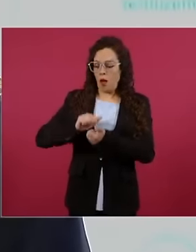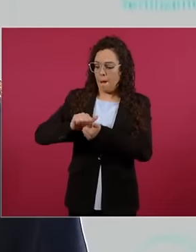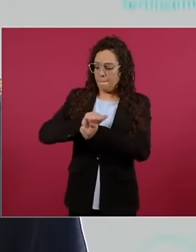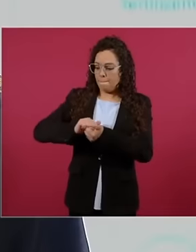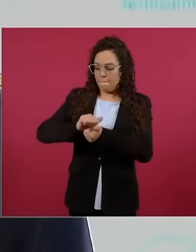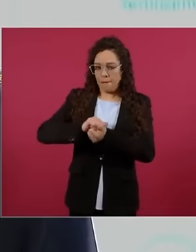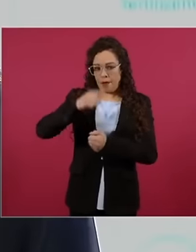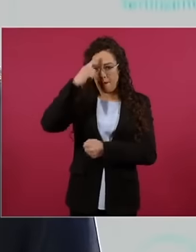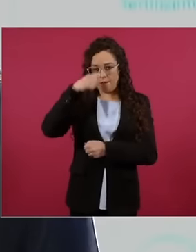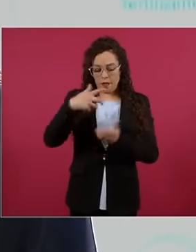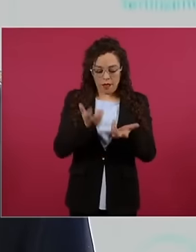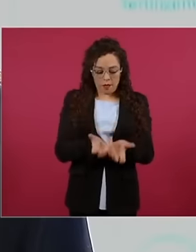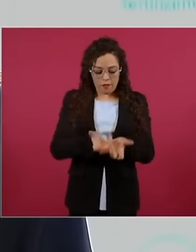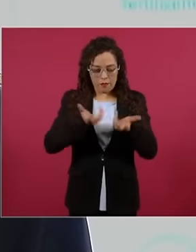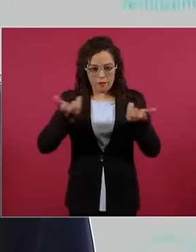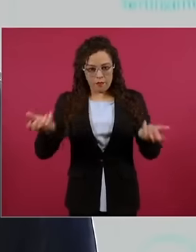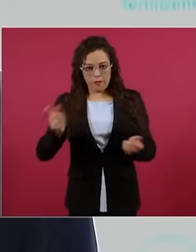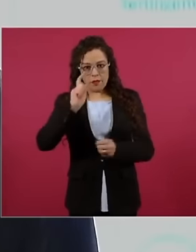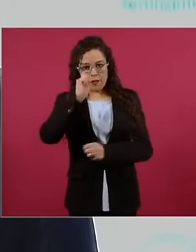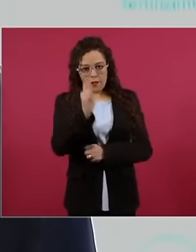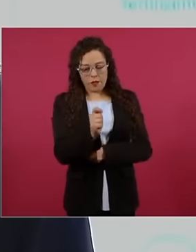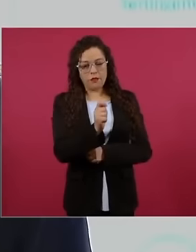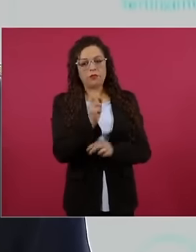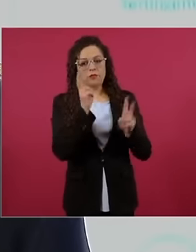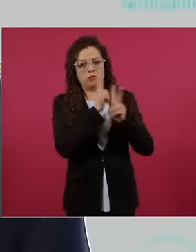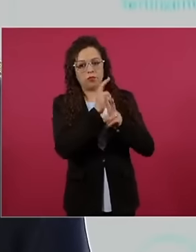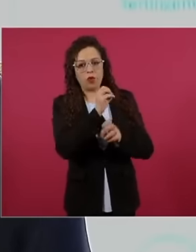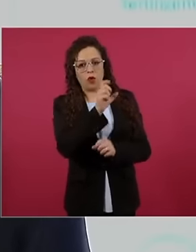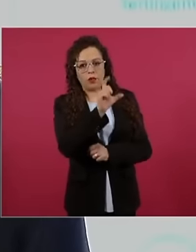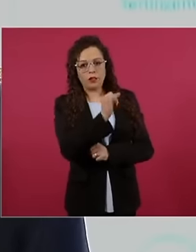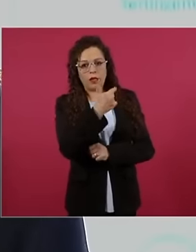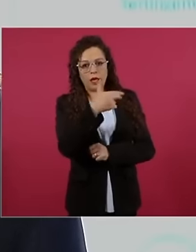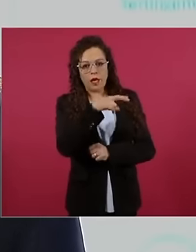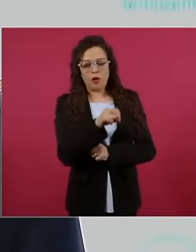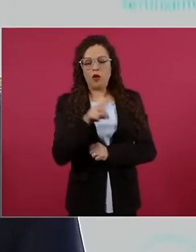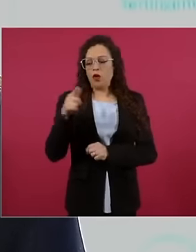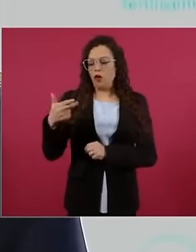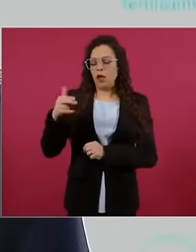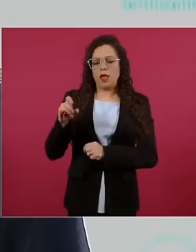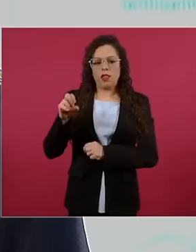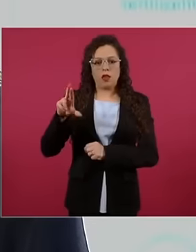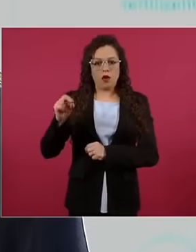from oxygen and subsequently, through a chemical process, ammonia is obtained by obtaining